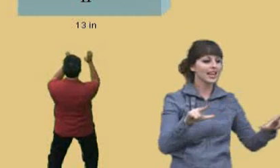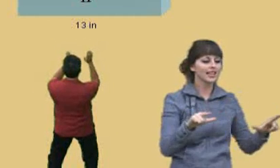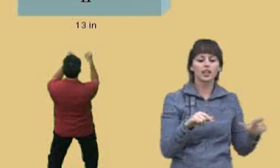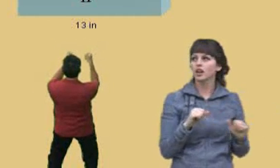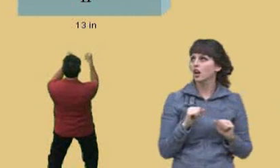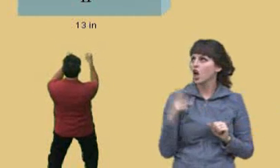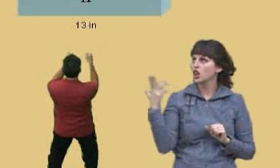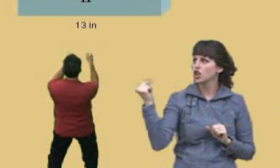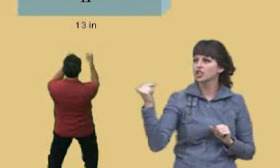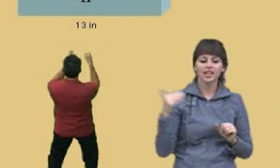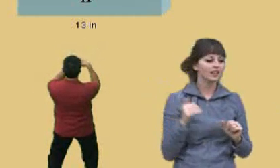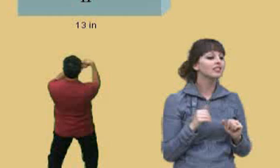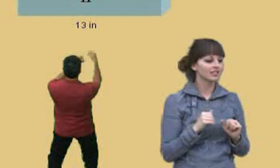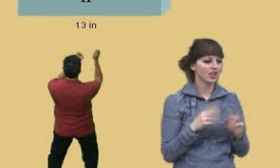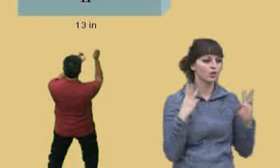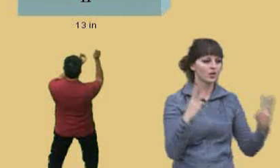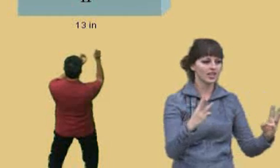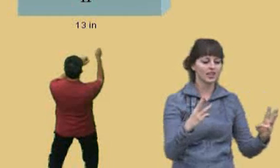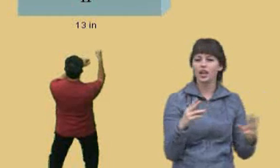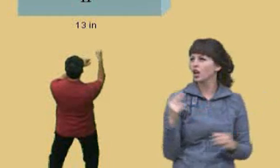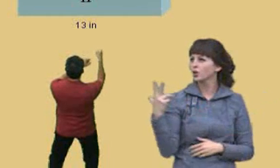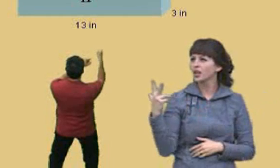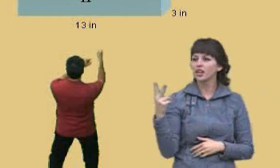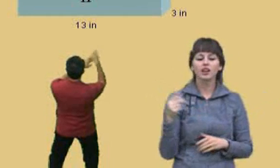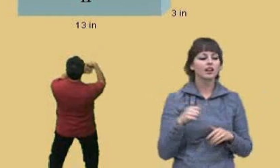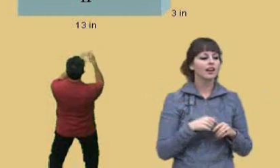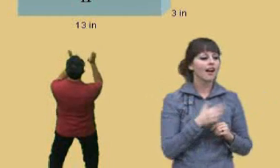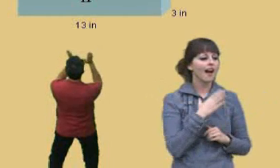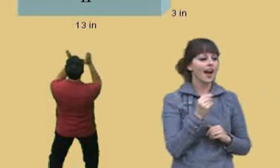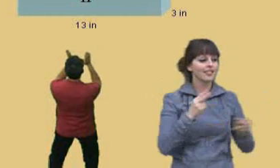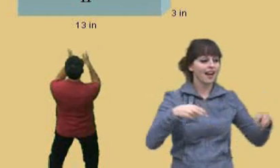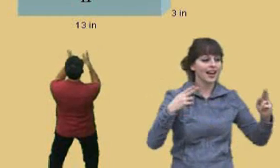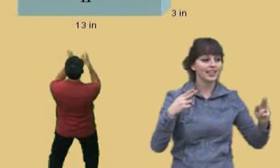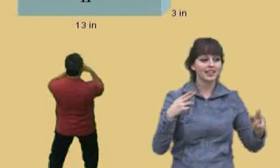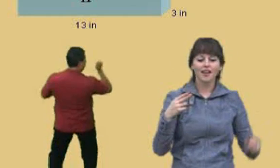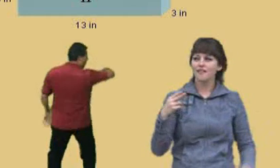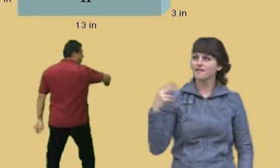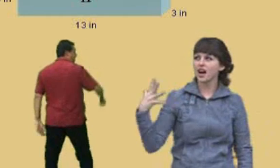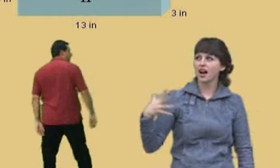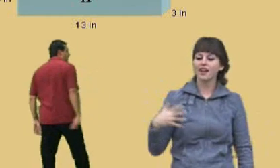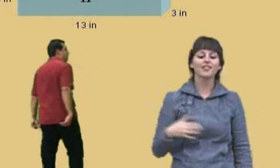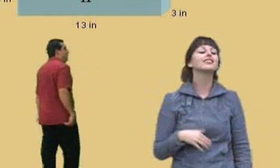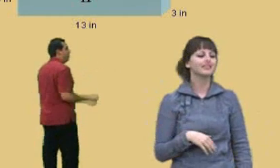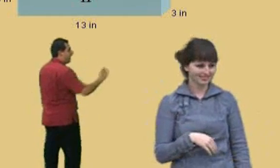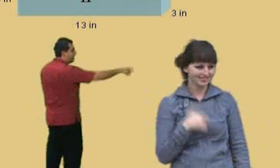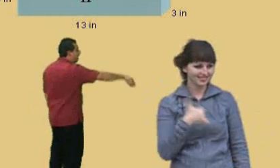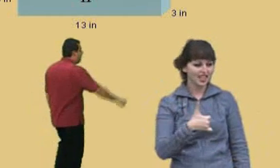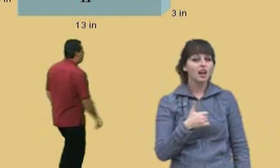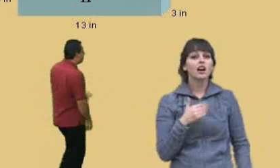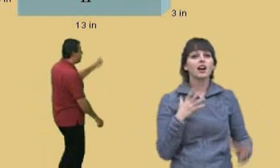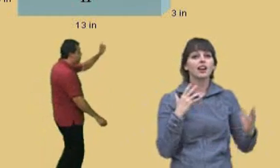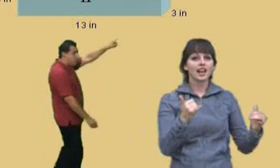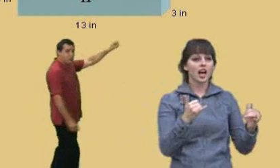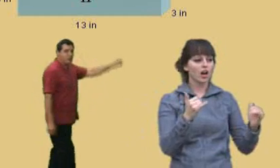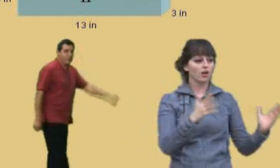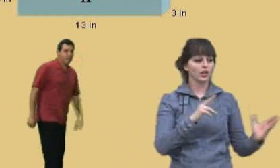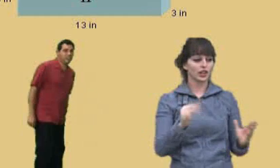Charlie: 13. Professor Perez: And the width? Charlie: 3. Professor Perez: And the height? Charlie: 5. Professor Perez: There you go, Charlie. Okay, now we've got to do this third one over here, Charlie.